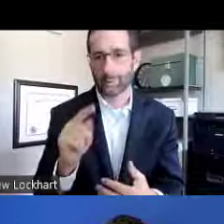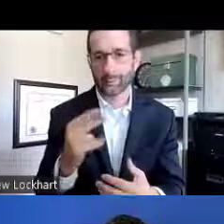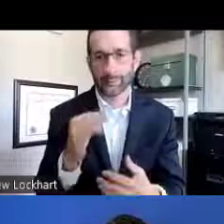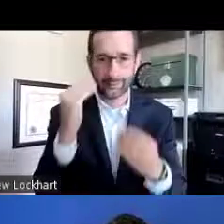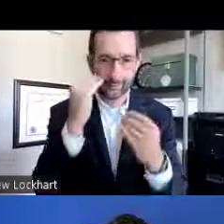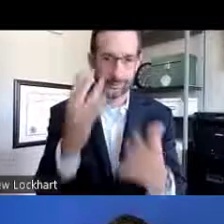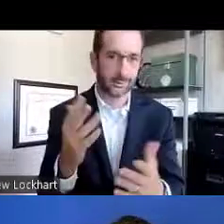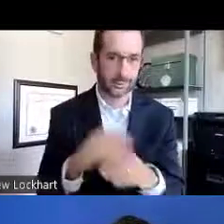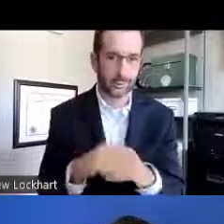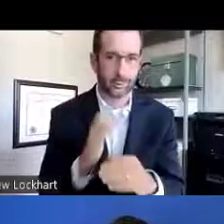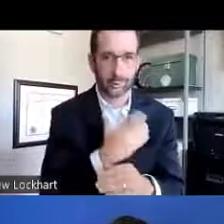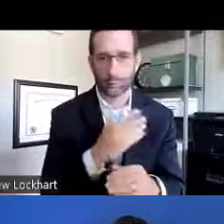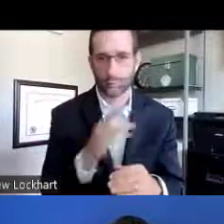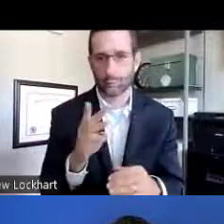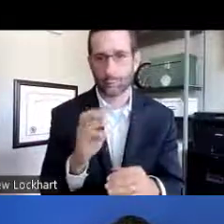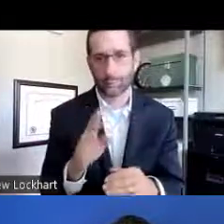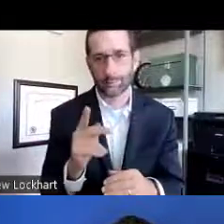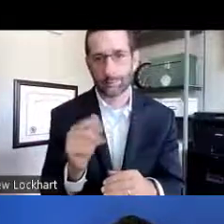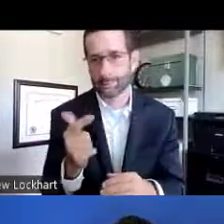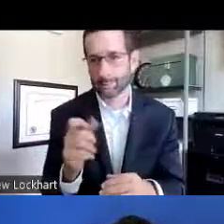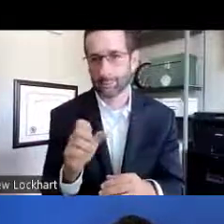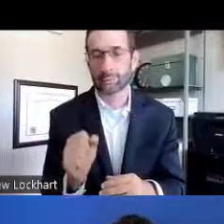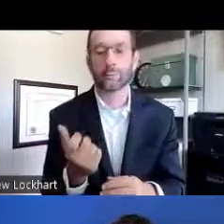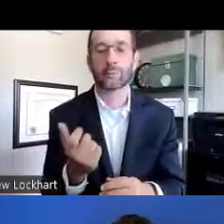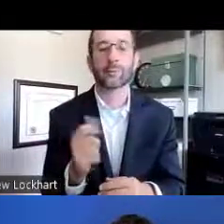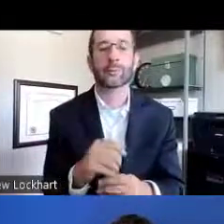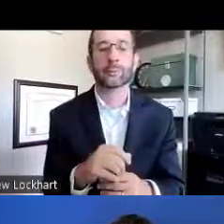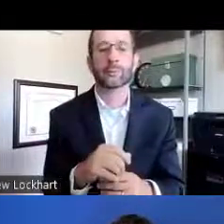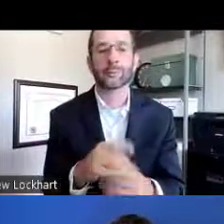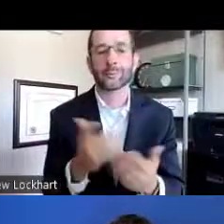We have a wealth of information located on our websites.